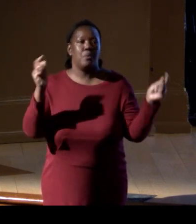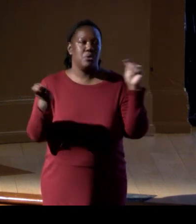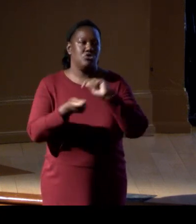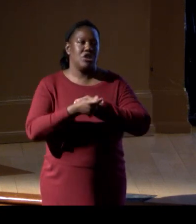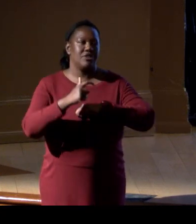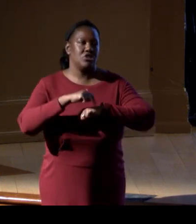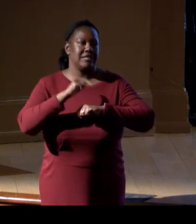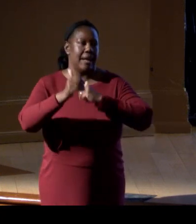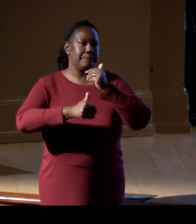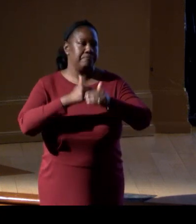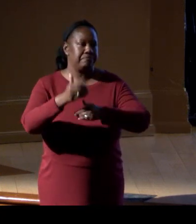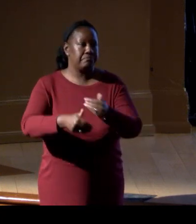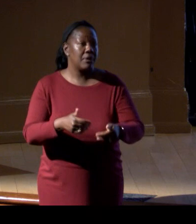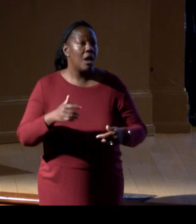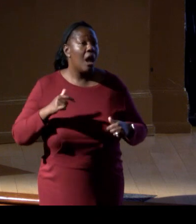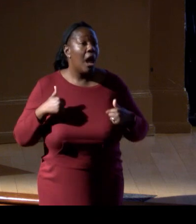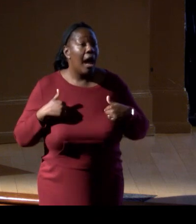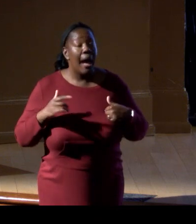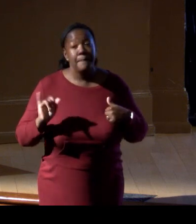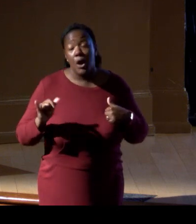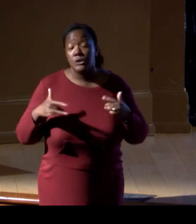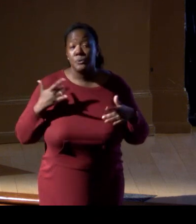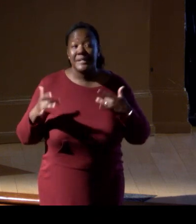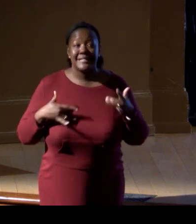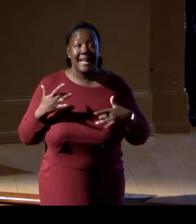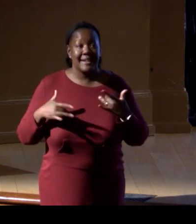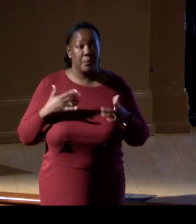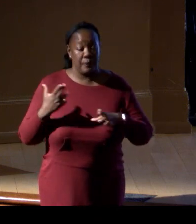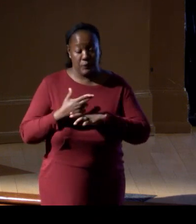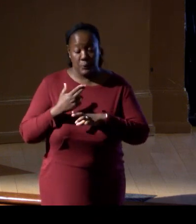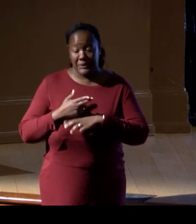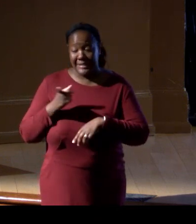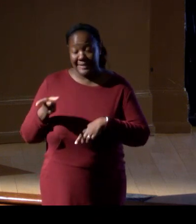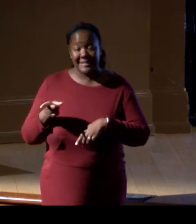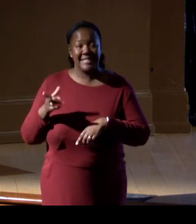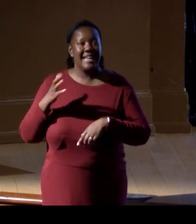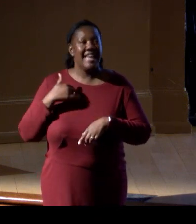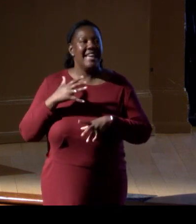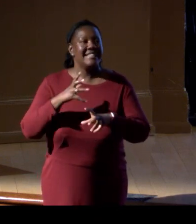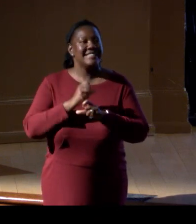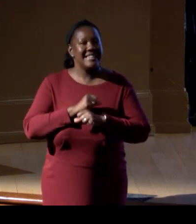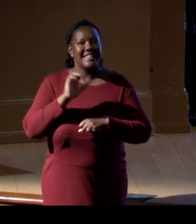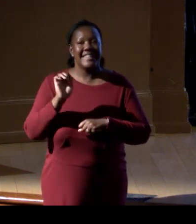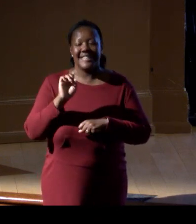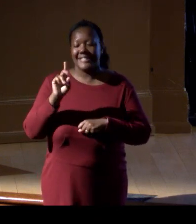What I'm really excited about also using autonomous systems is the ability to get eDNA on those systems.